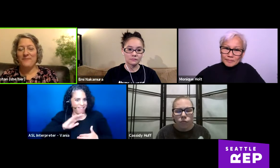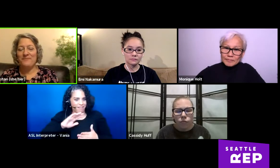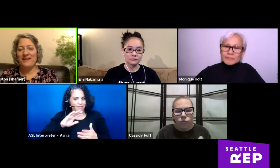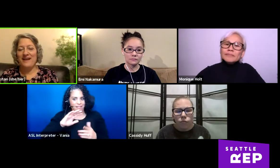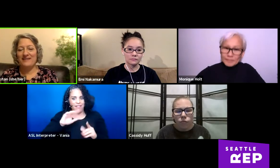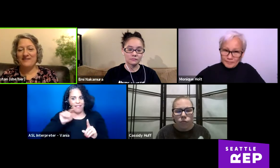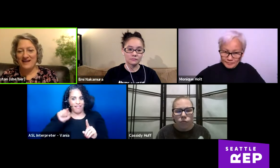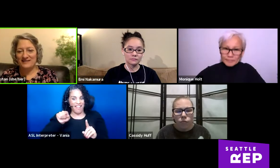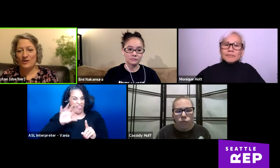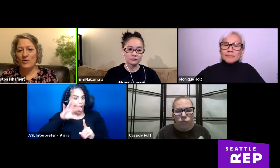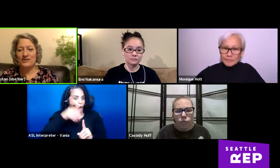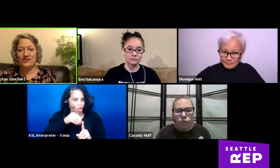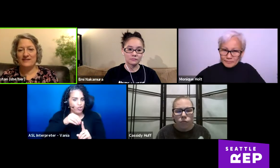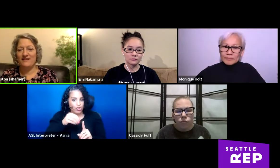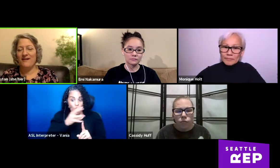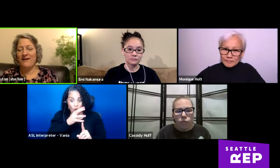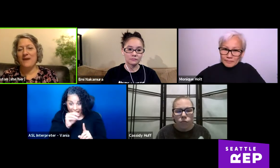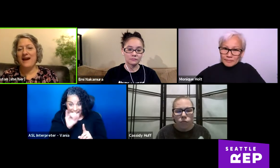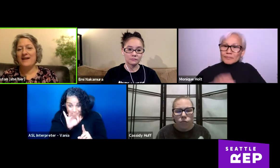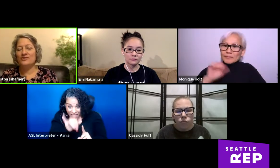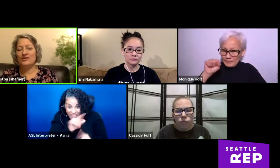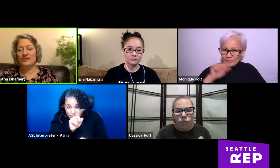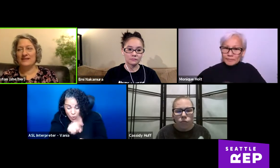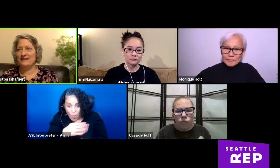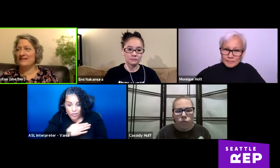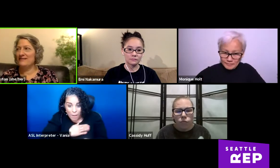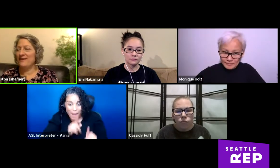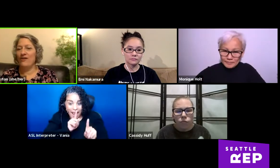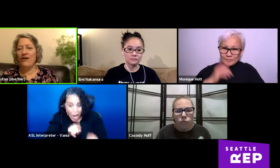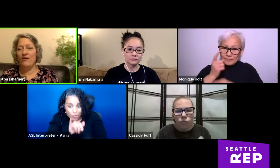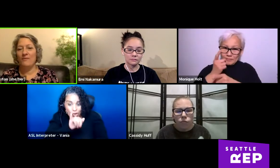And if that's the question, my answer is there are